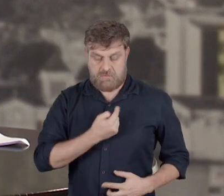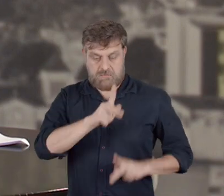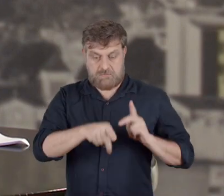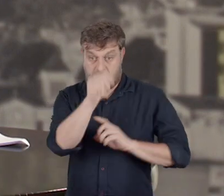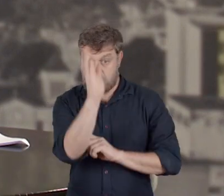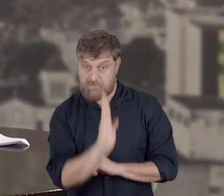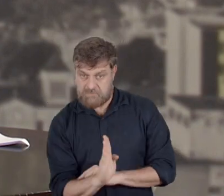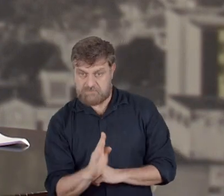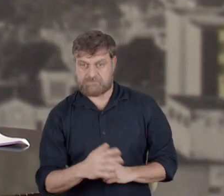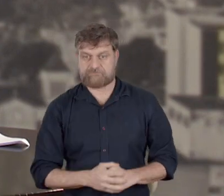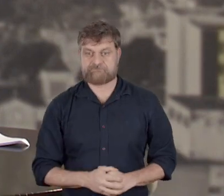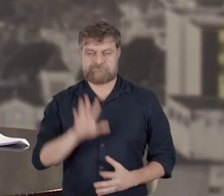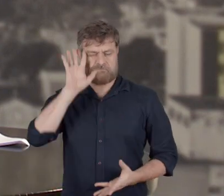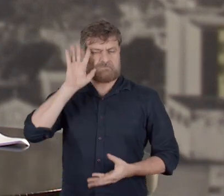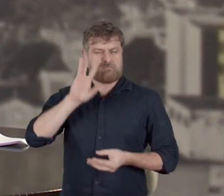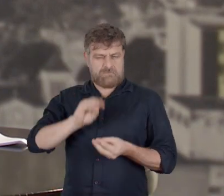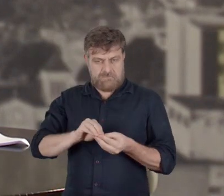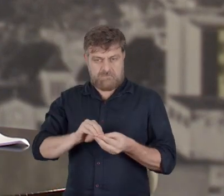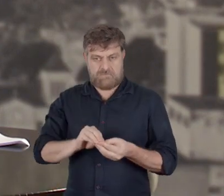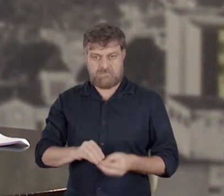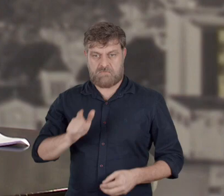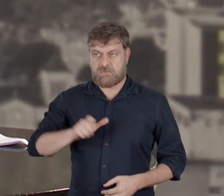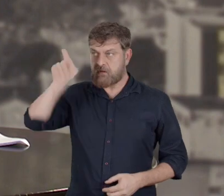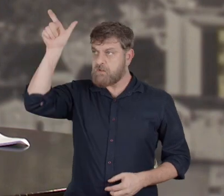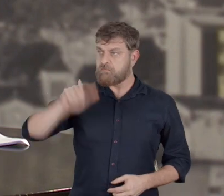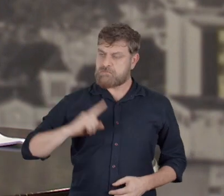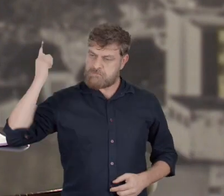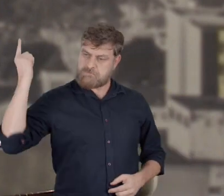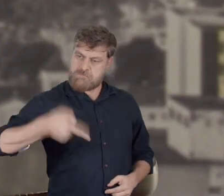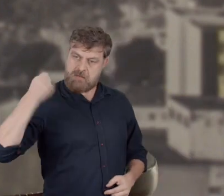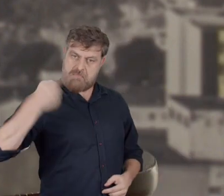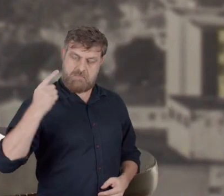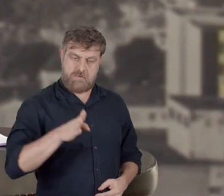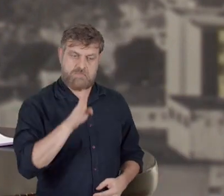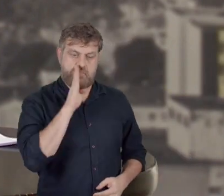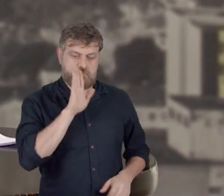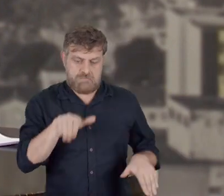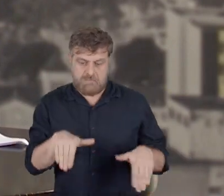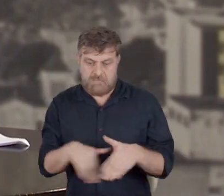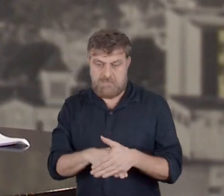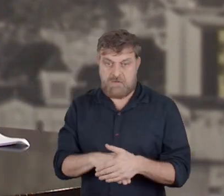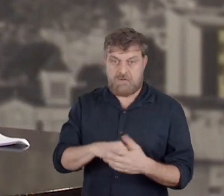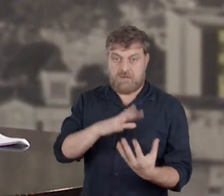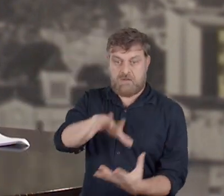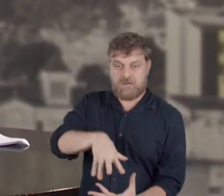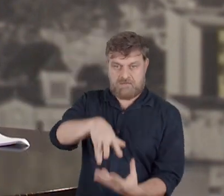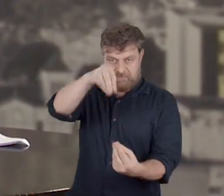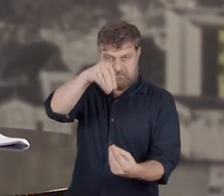And so we have the colonizer, the colonist, and the specter of the slave. By specter, I mean the ghost, you know?